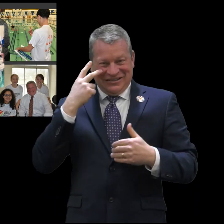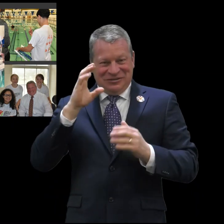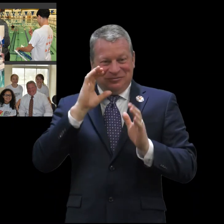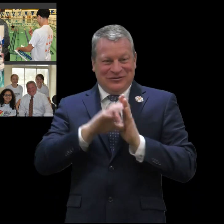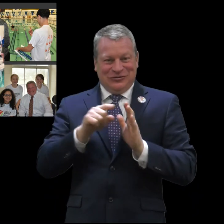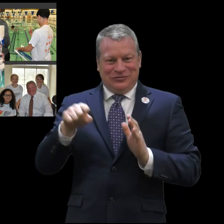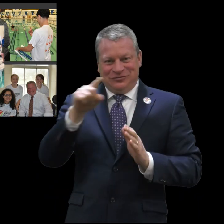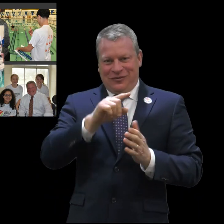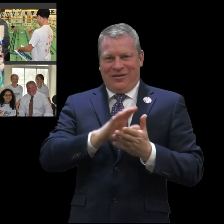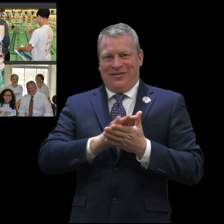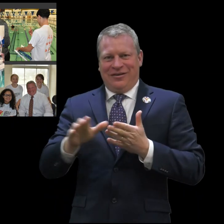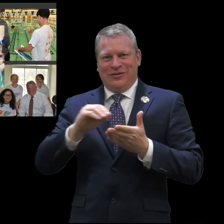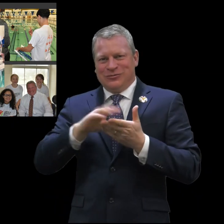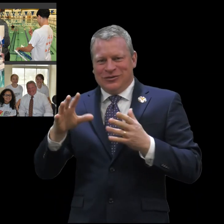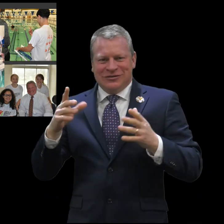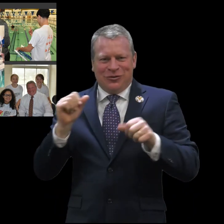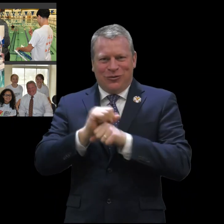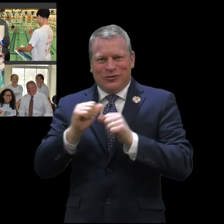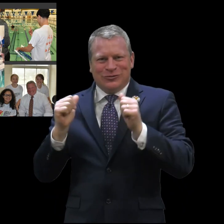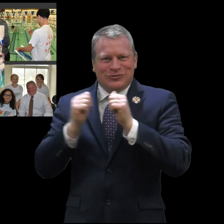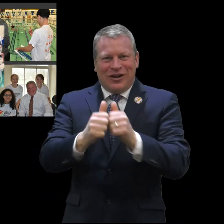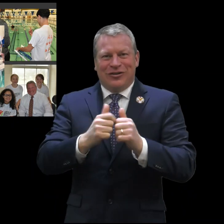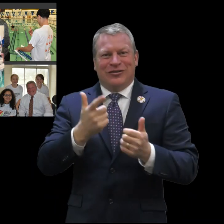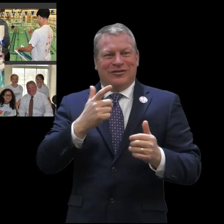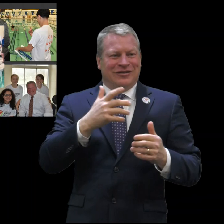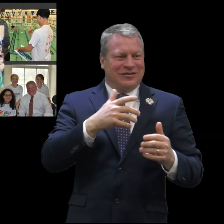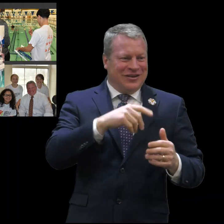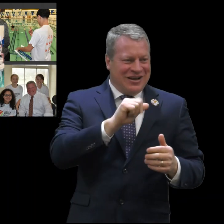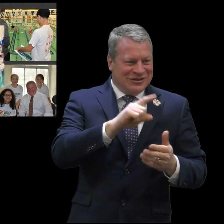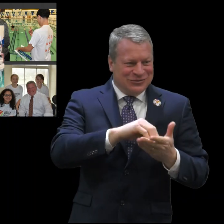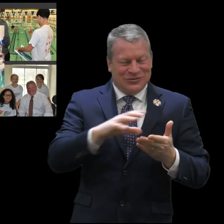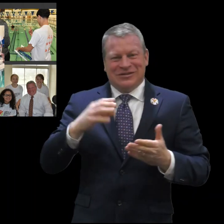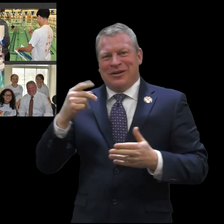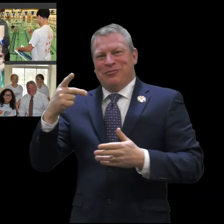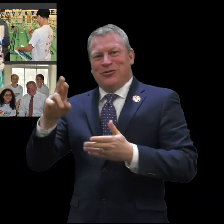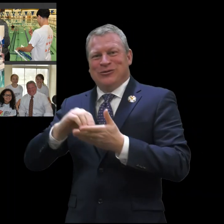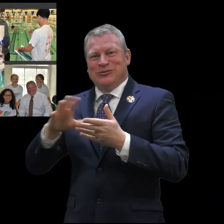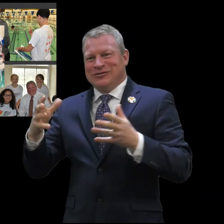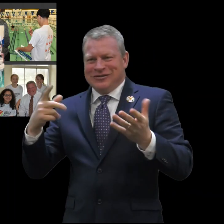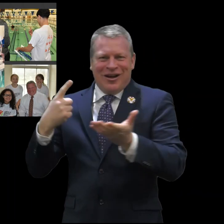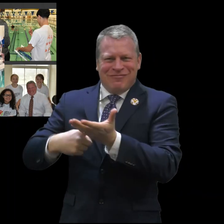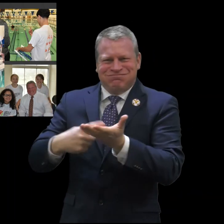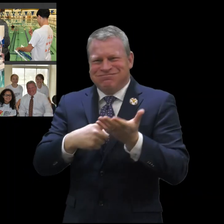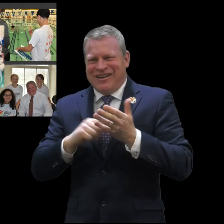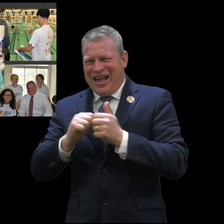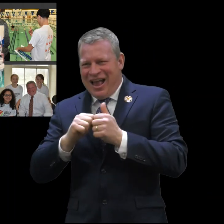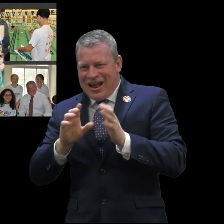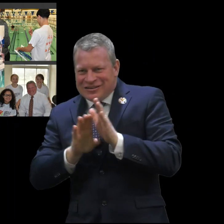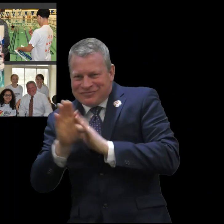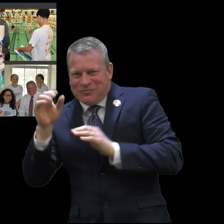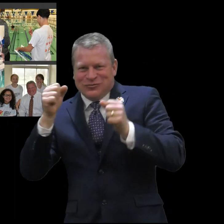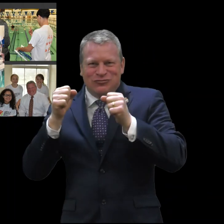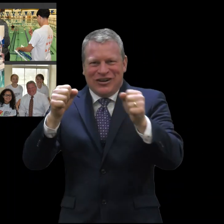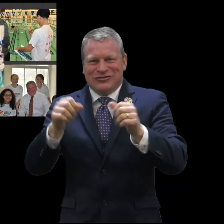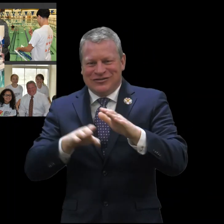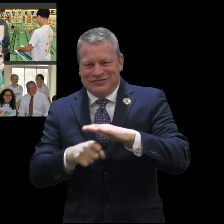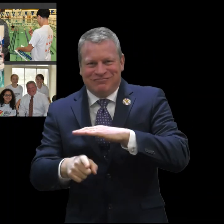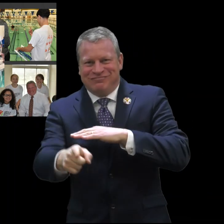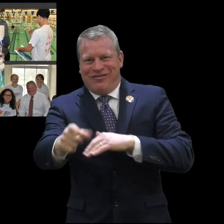design an ROV and you can see from the pictures here it was a really nice event where all the students worked side-by-side collaborating and